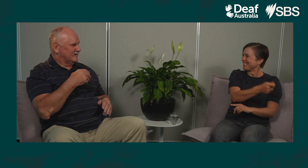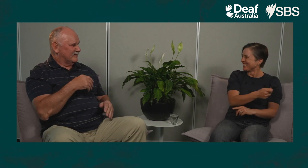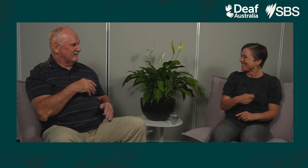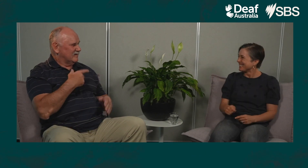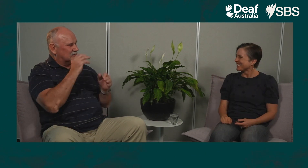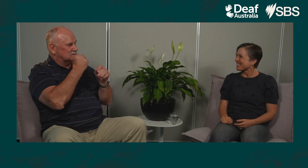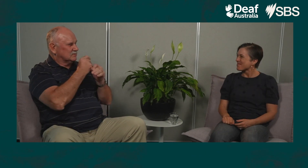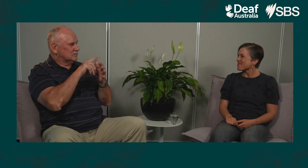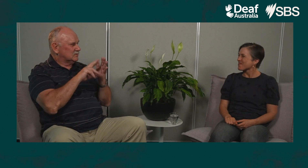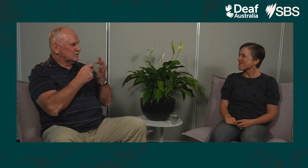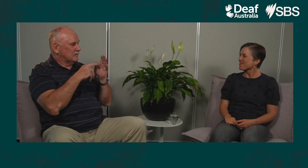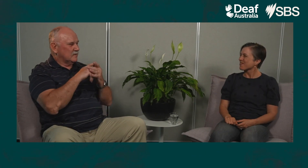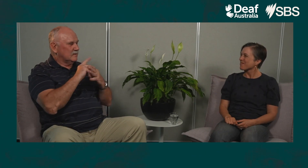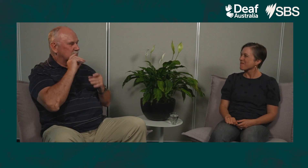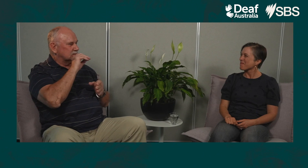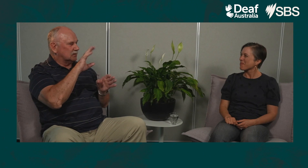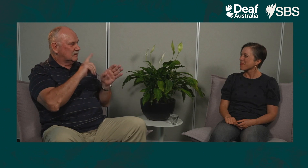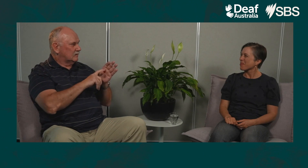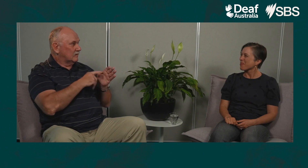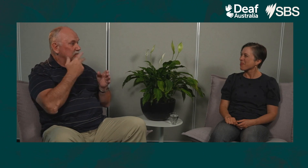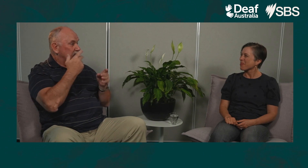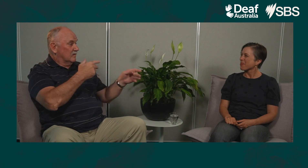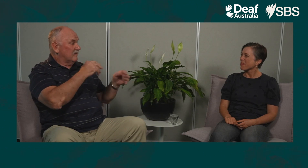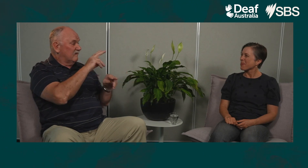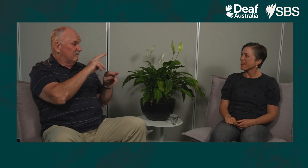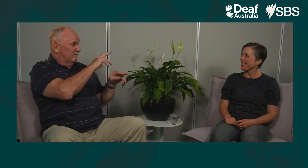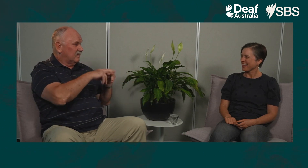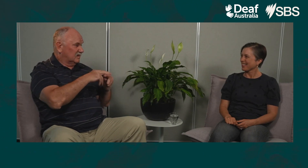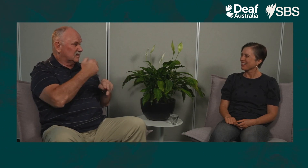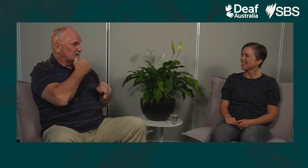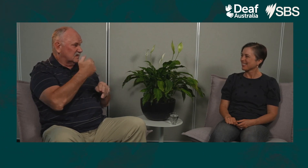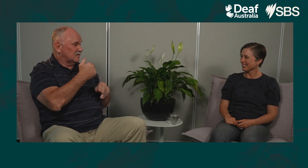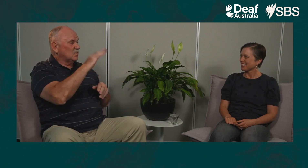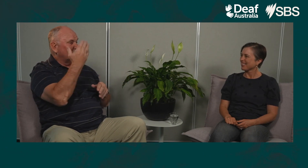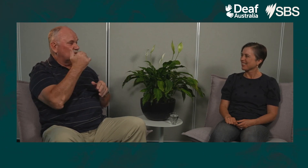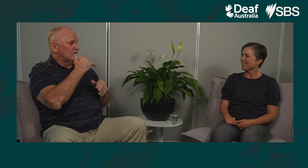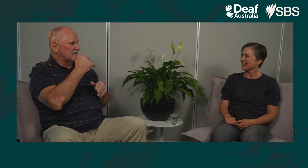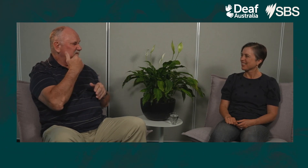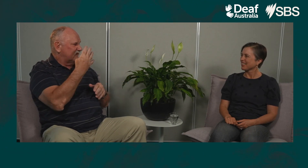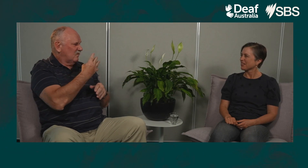Yes that's right. It's a generational thing. So if a student like your father who is number 16 attended the school